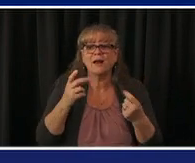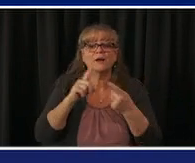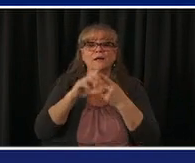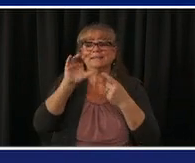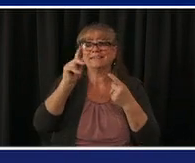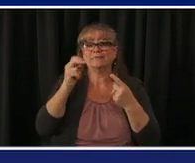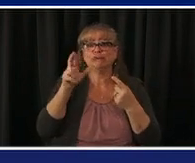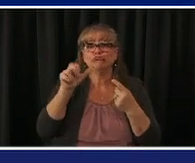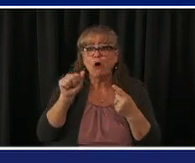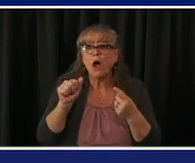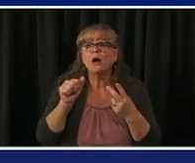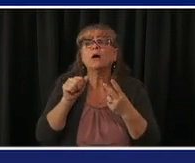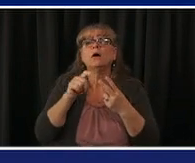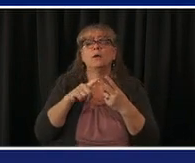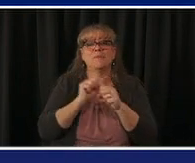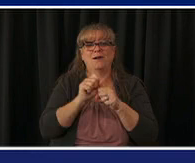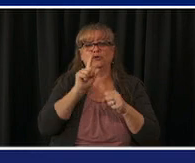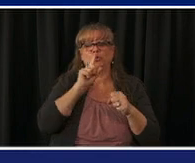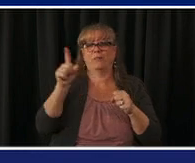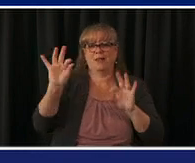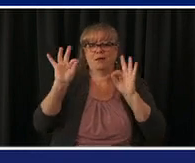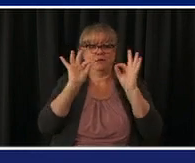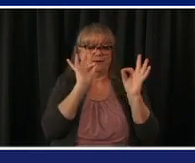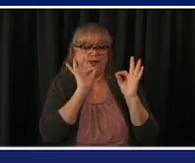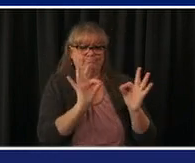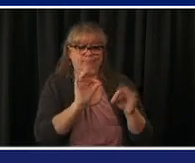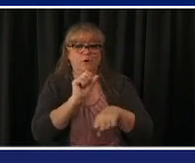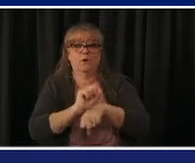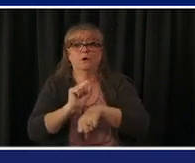get and also we hold them of course accountable for using every dose they get within a few days